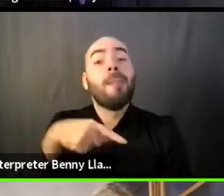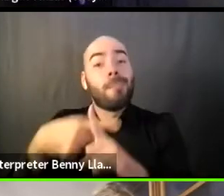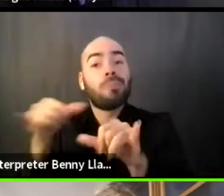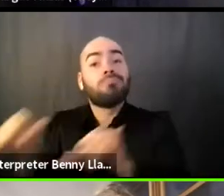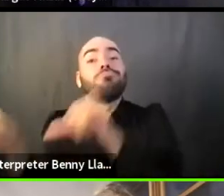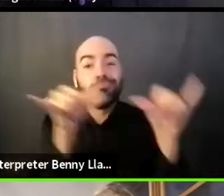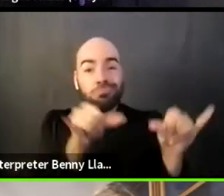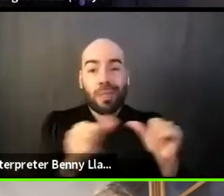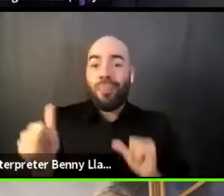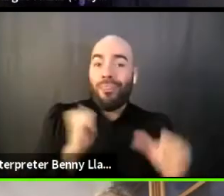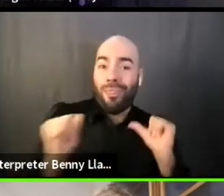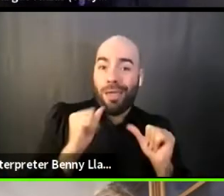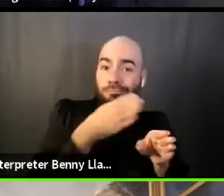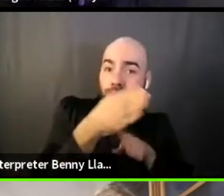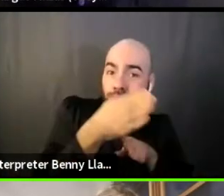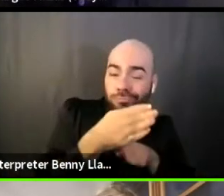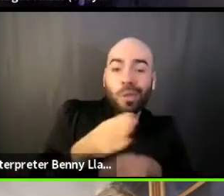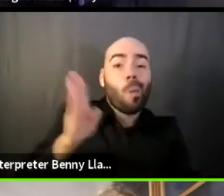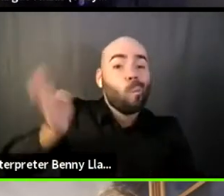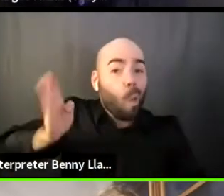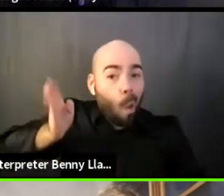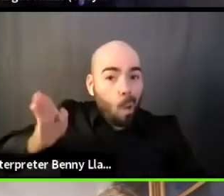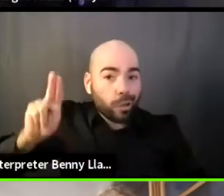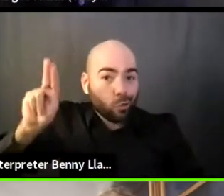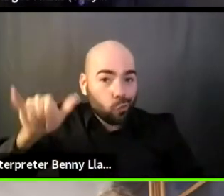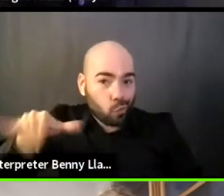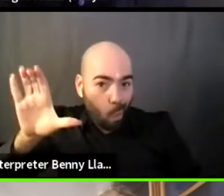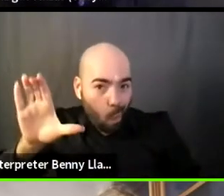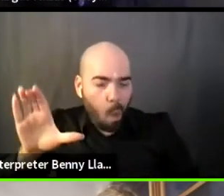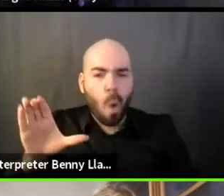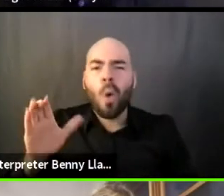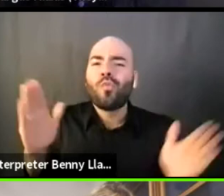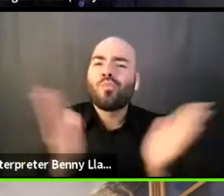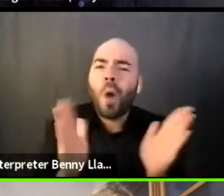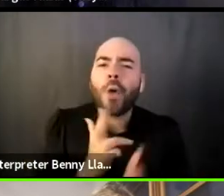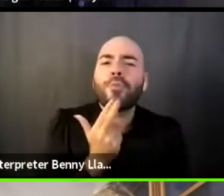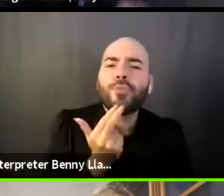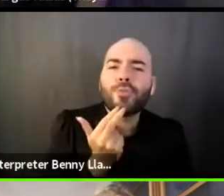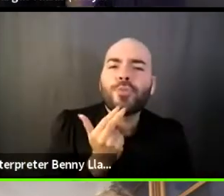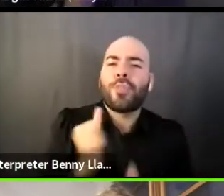everything from Broadway to smaller groups and regional theaters were wrestling with this idea